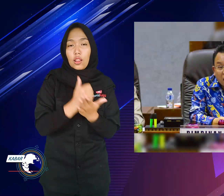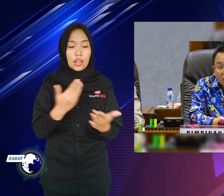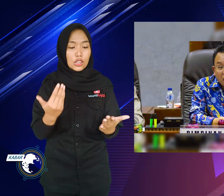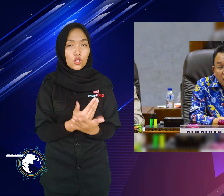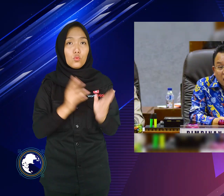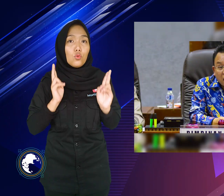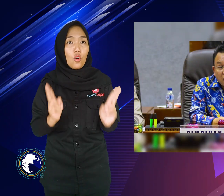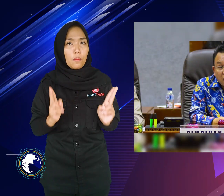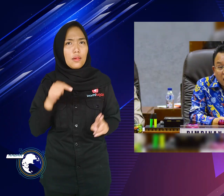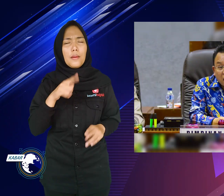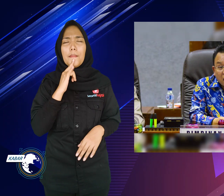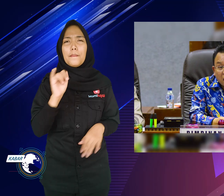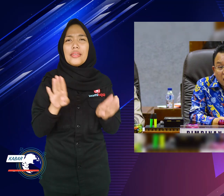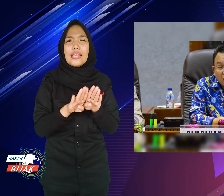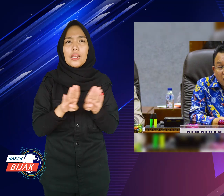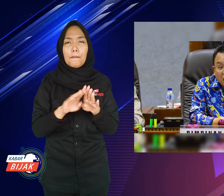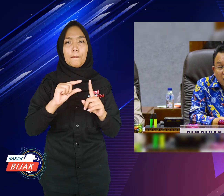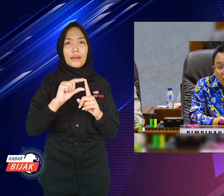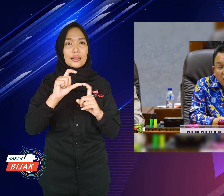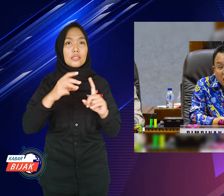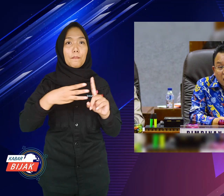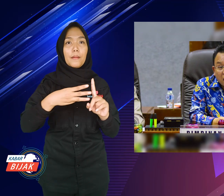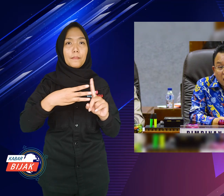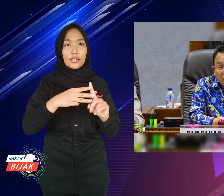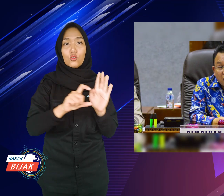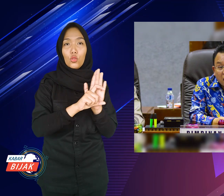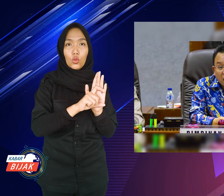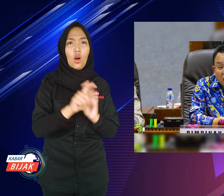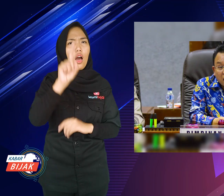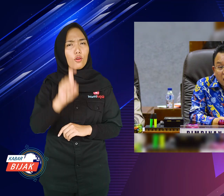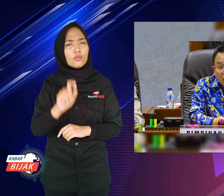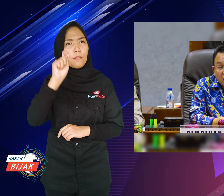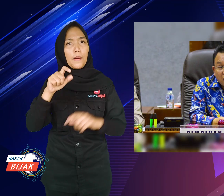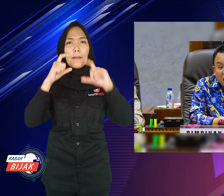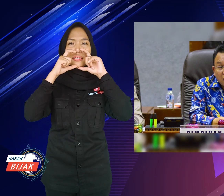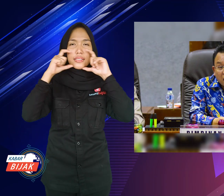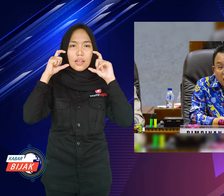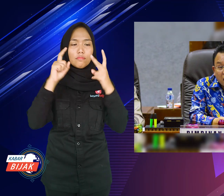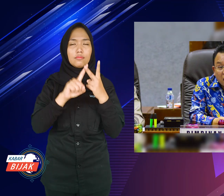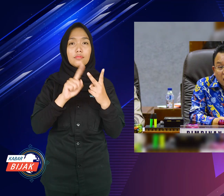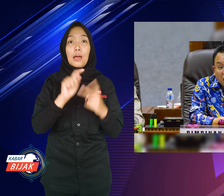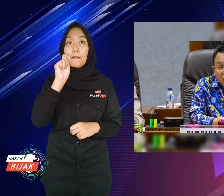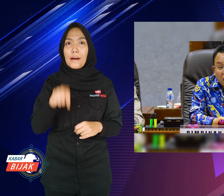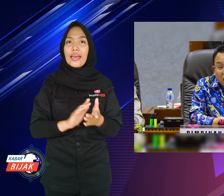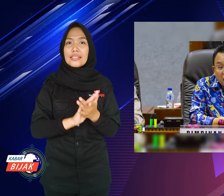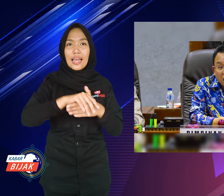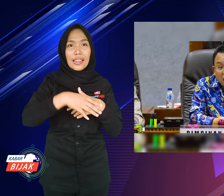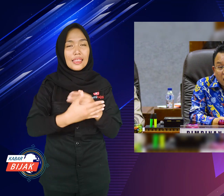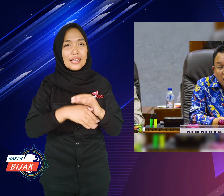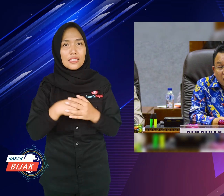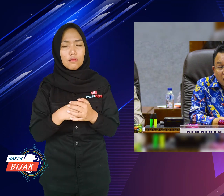New Normal is similar to PSBB like wearing a mask and hand sanitizer.